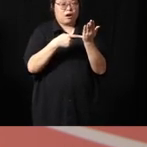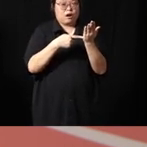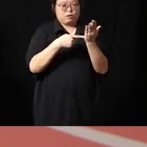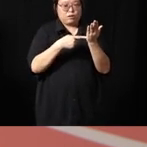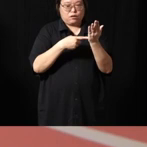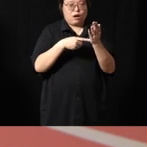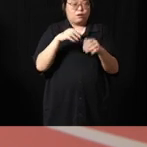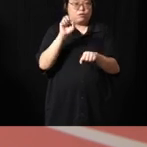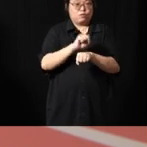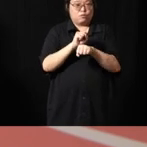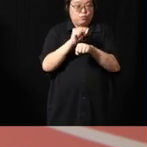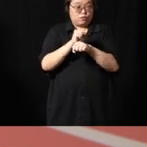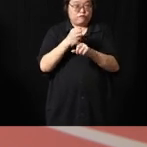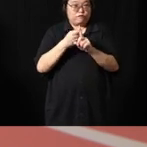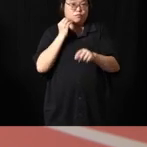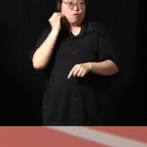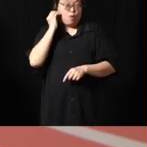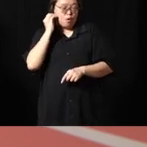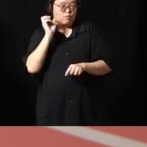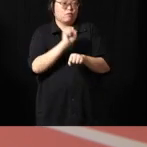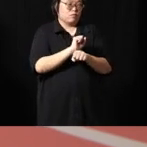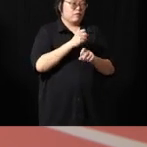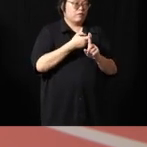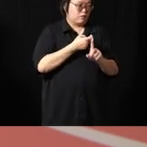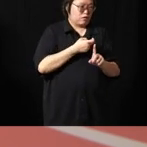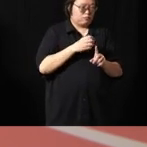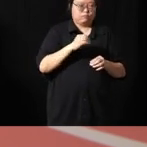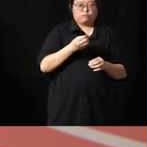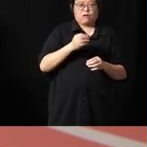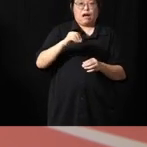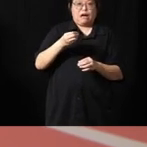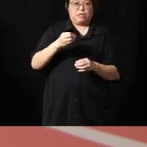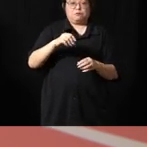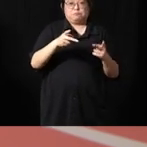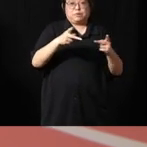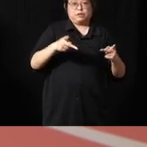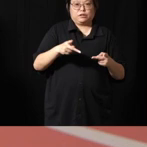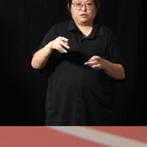made extremely productive and inclusive via assistive technology I think that belief has